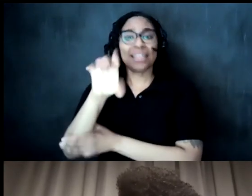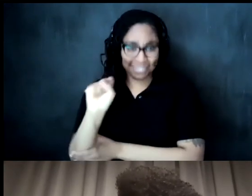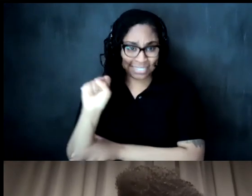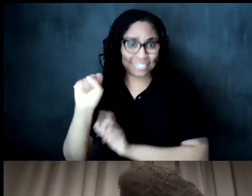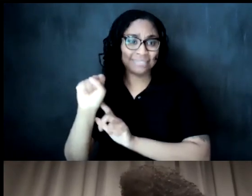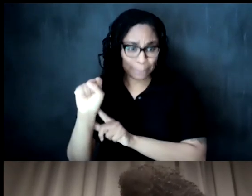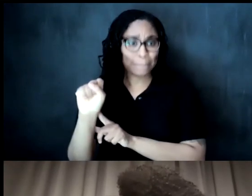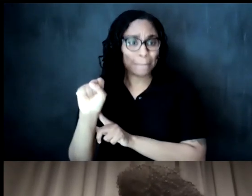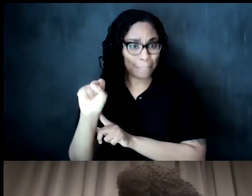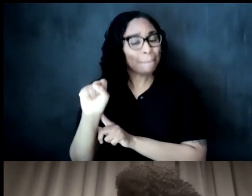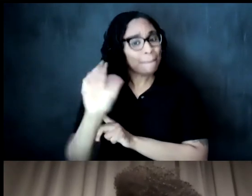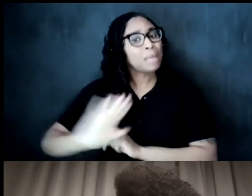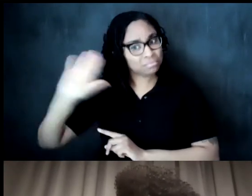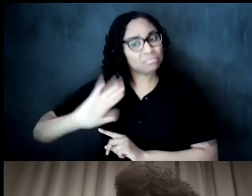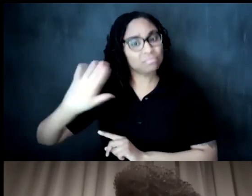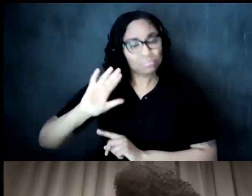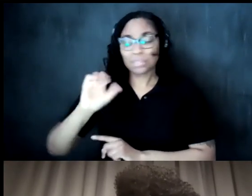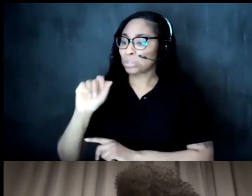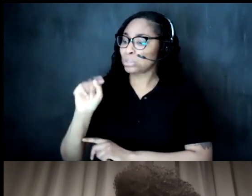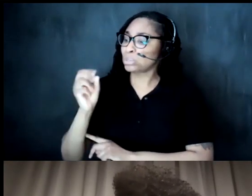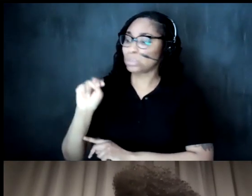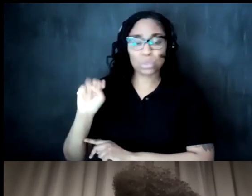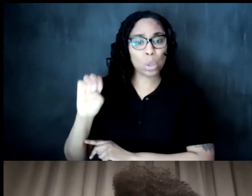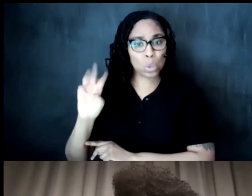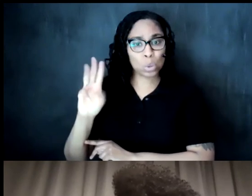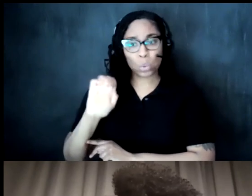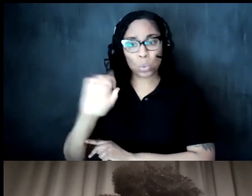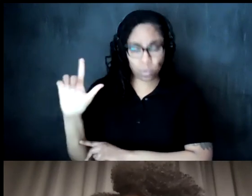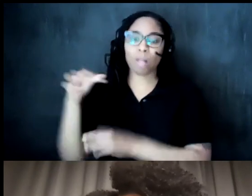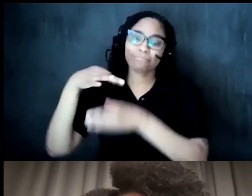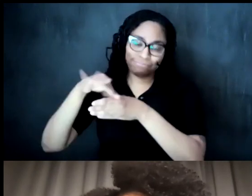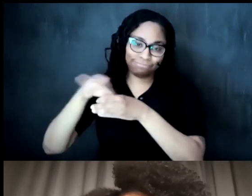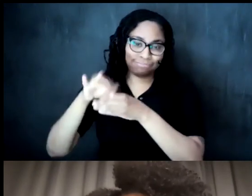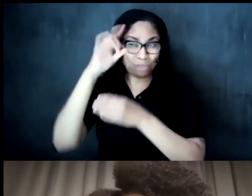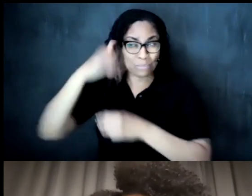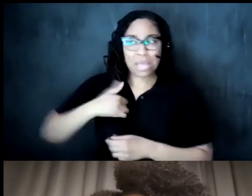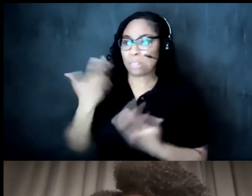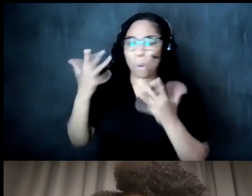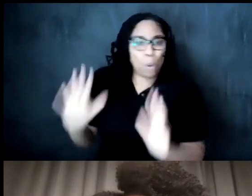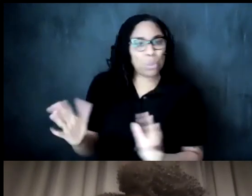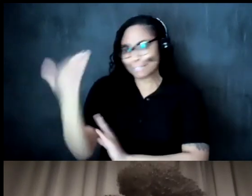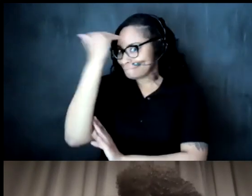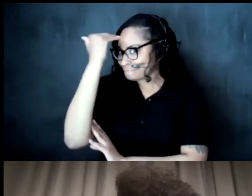were tea parties in stonewall and to me that is the only indication of any type of tea ceremonies